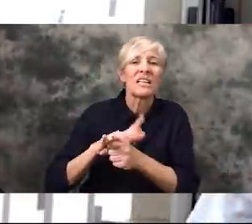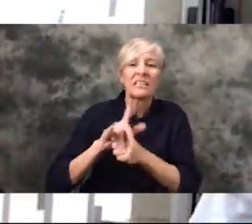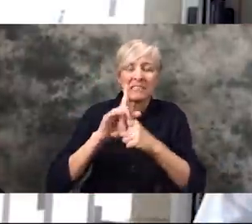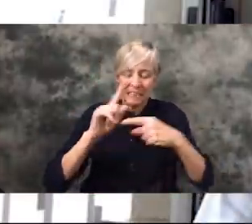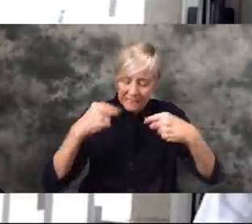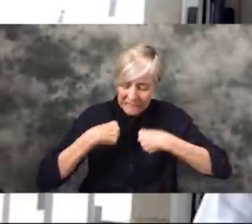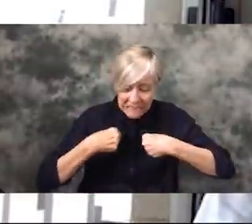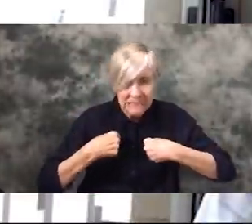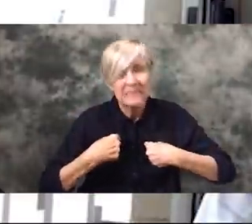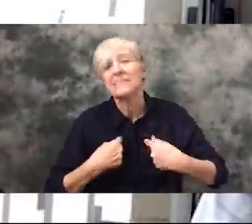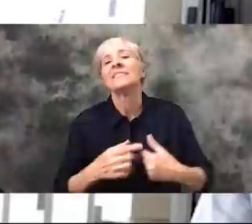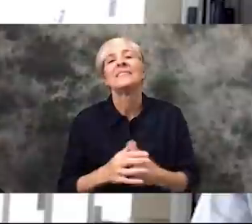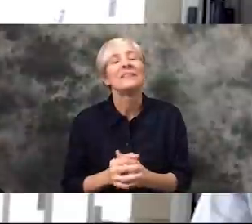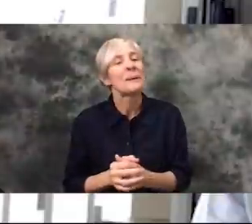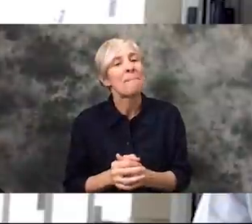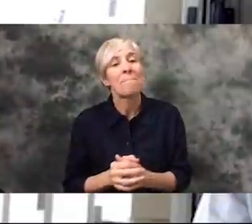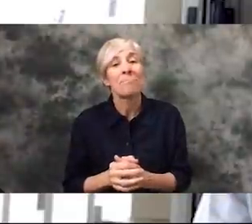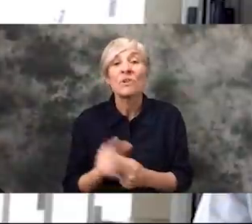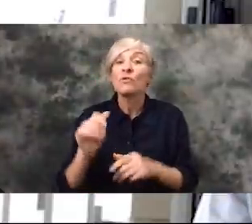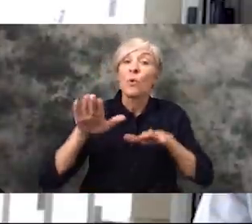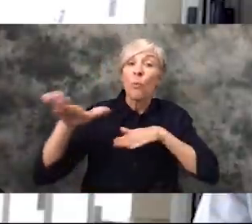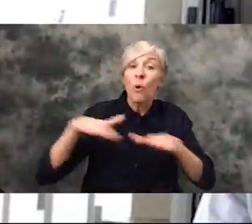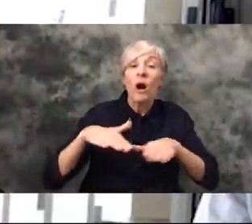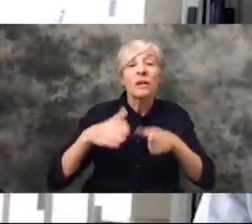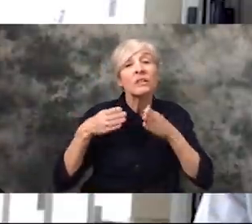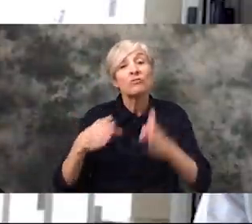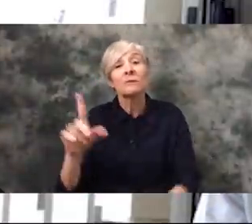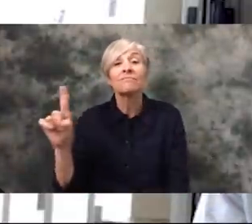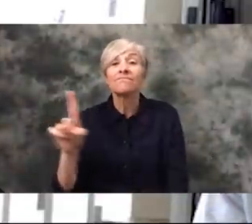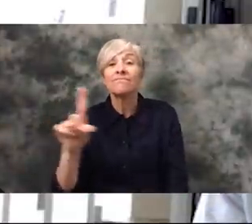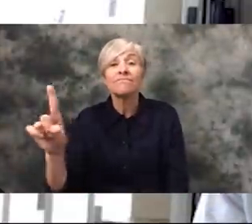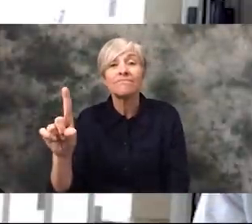think about yourself. But even just when you're walking on the street, and things